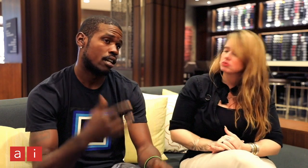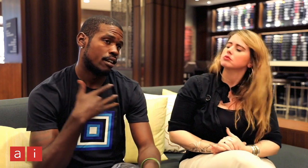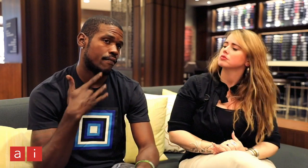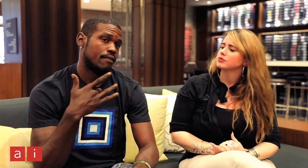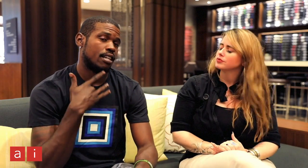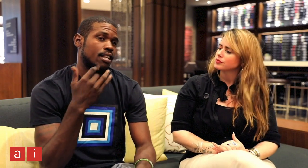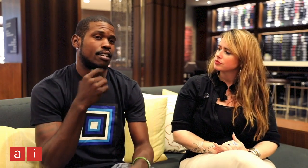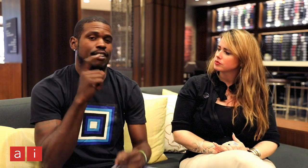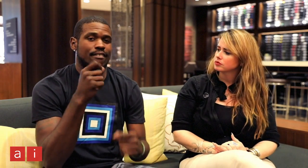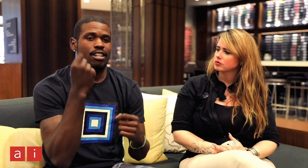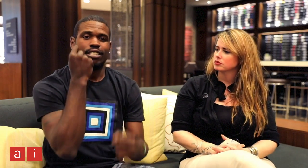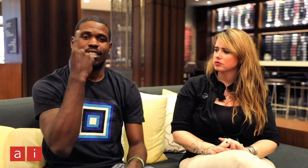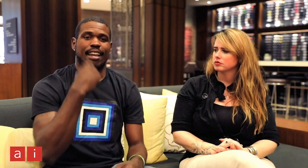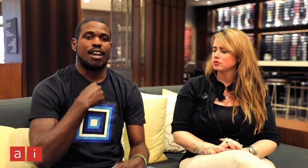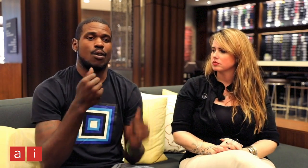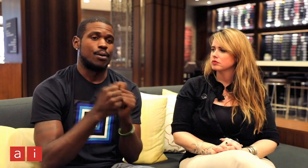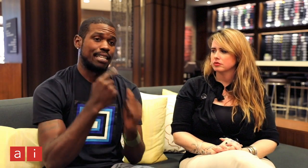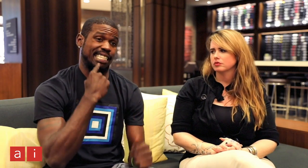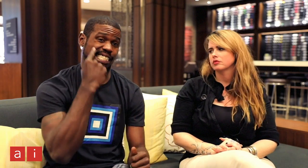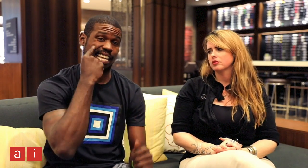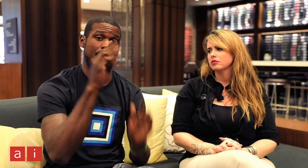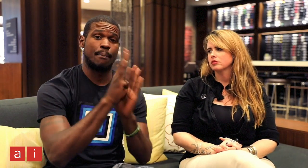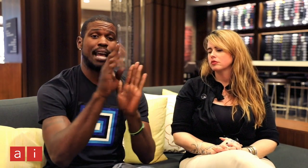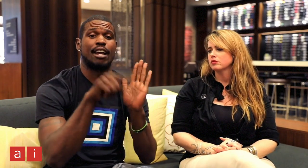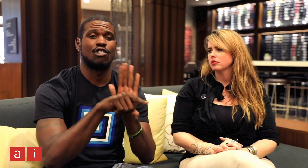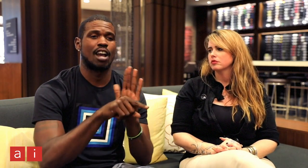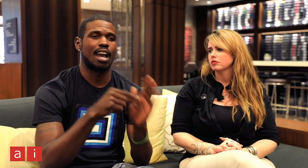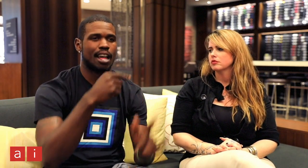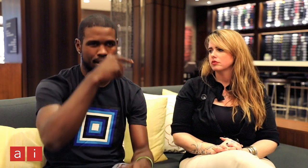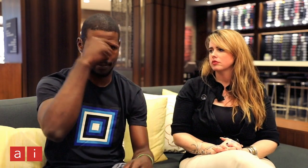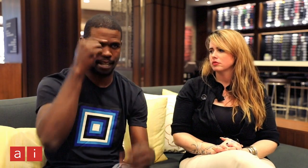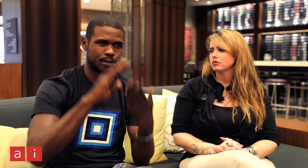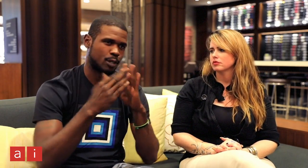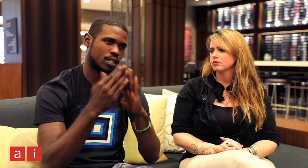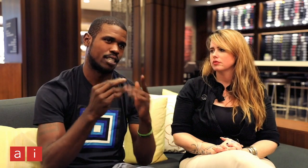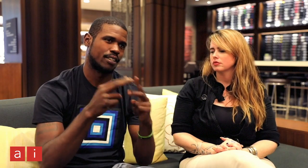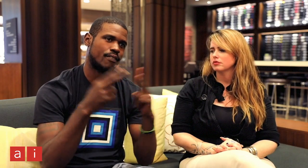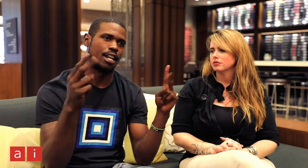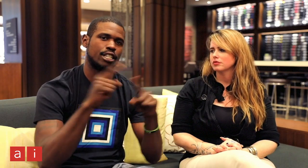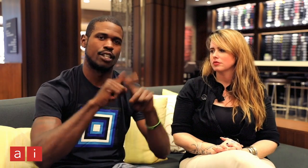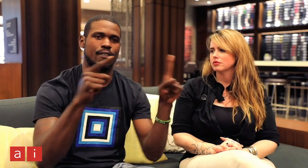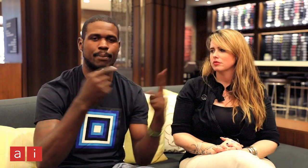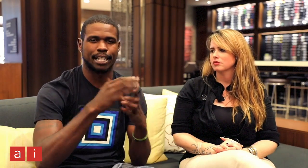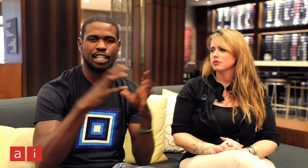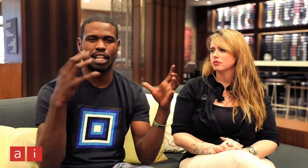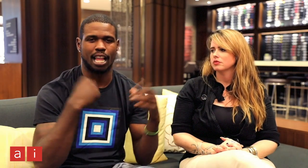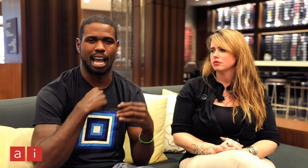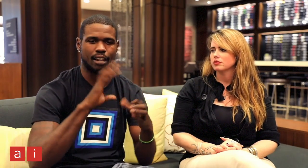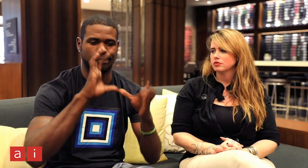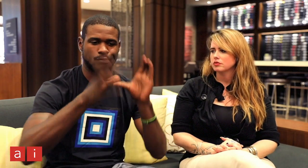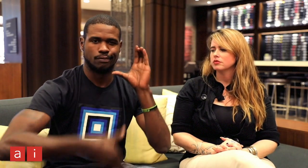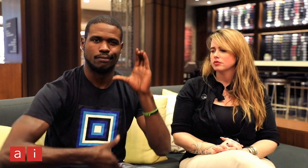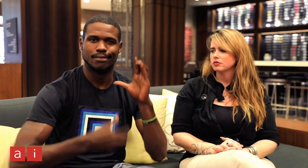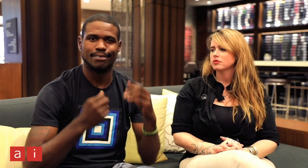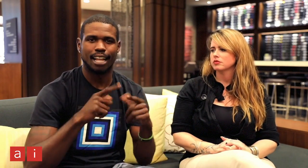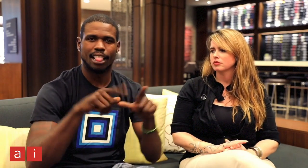I feel like it's important to understand that with a deaf background the black community is very different, because inadequate communication is a common issue.